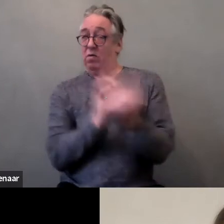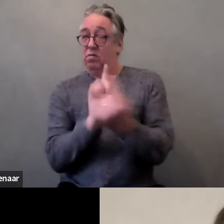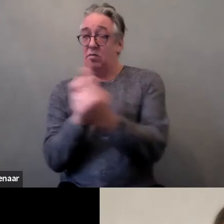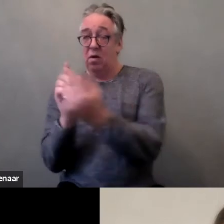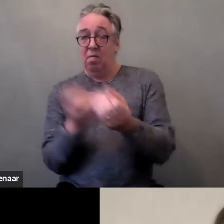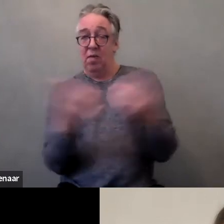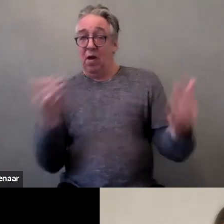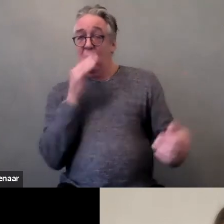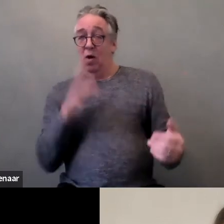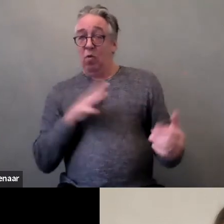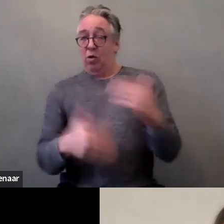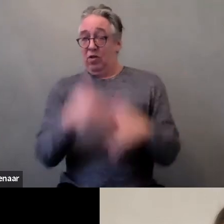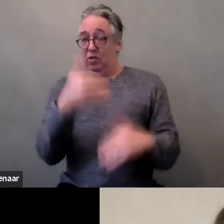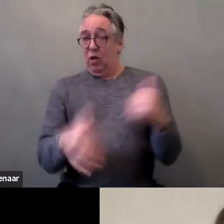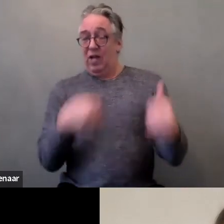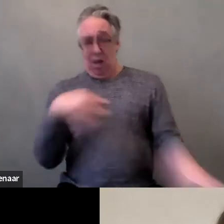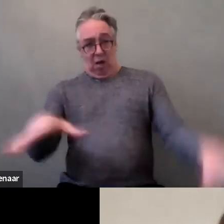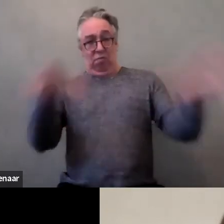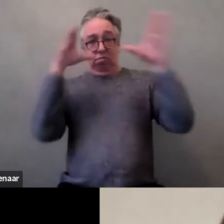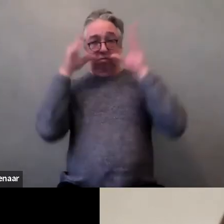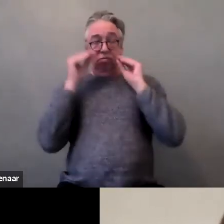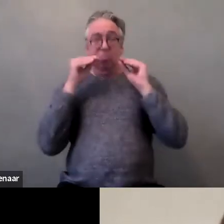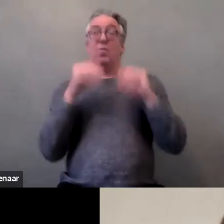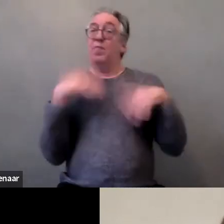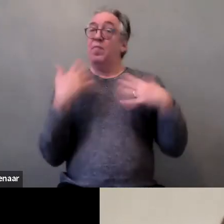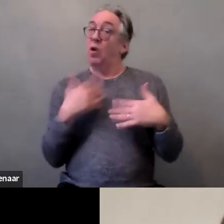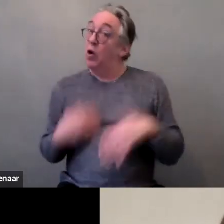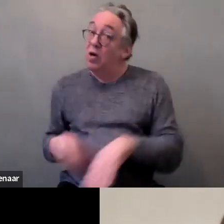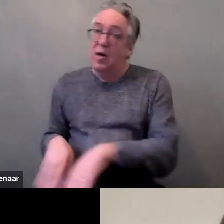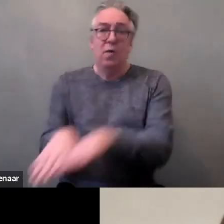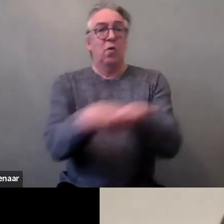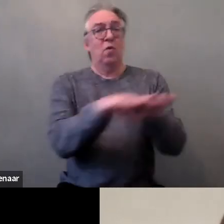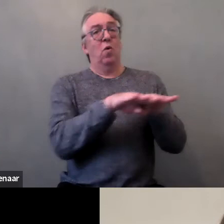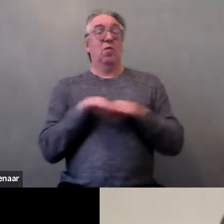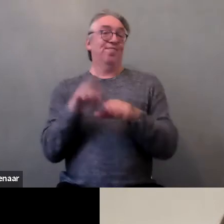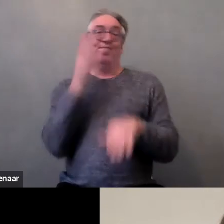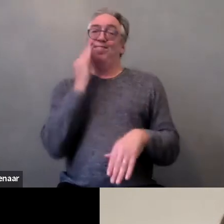I can tell that we have a collective experience of physical,